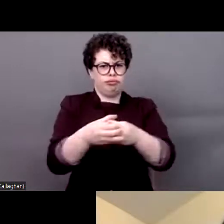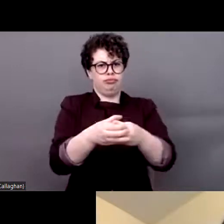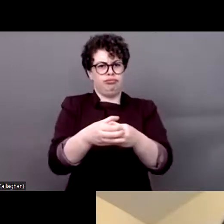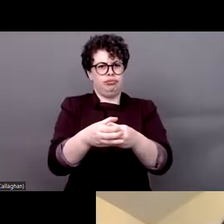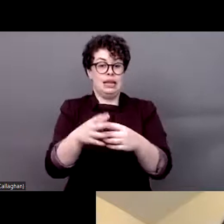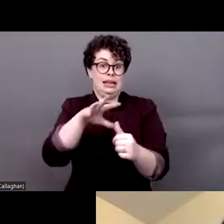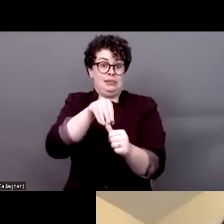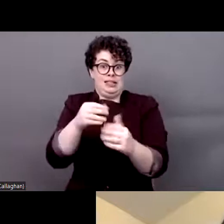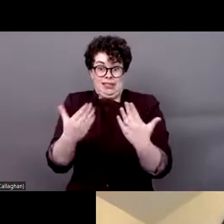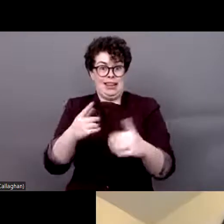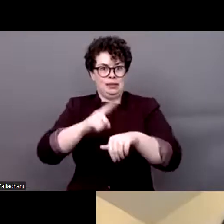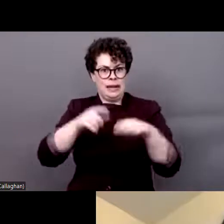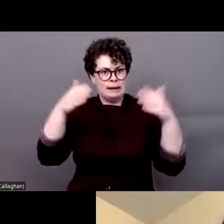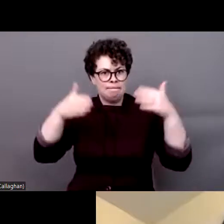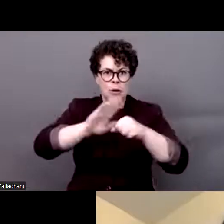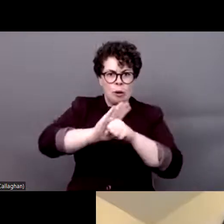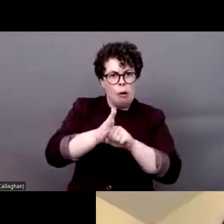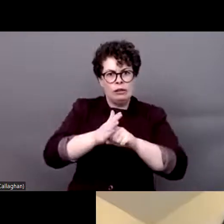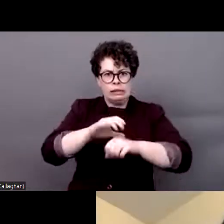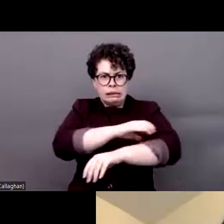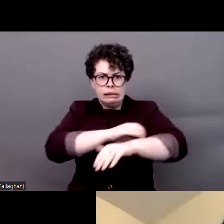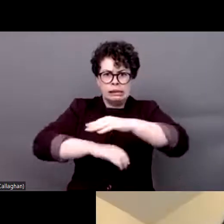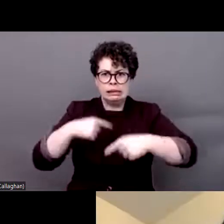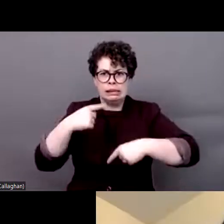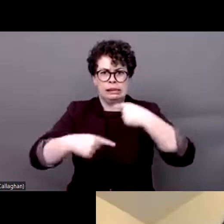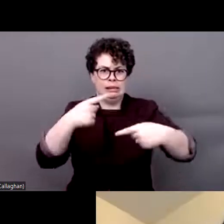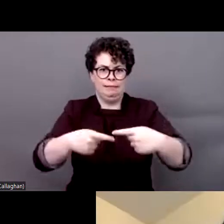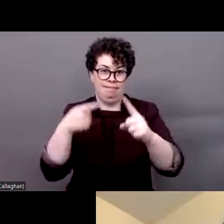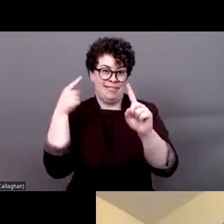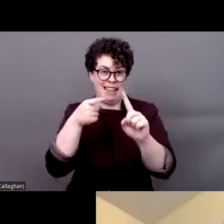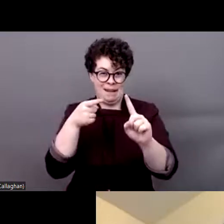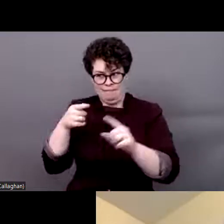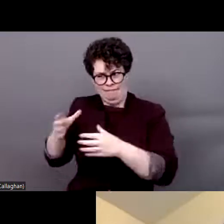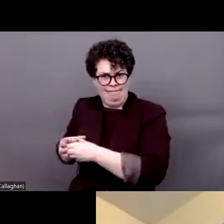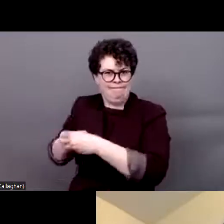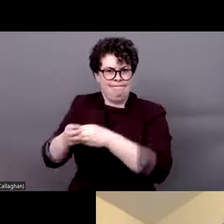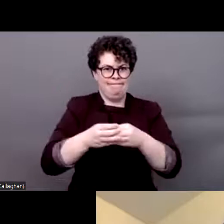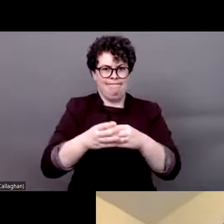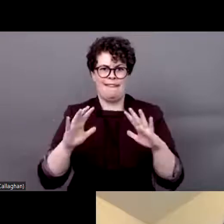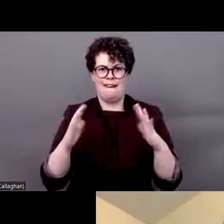urgent challenges. This event